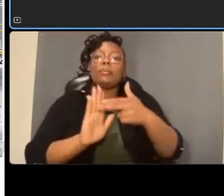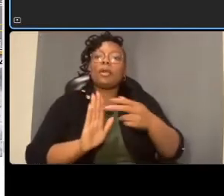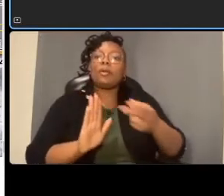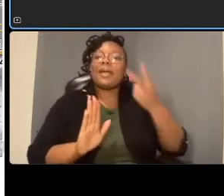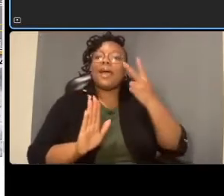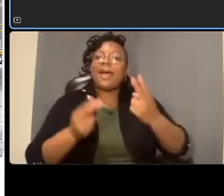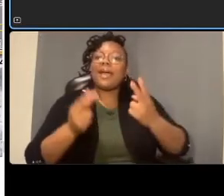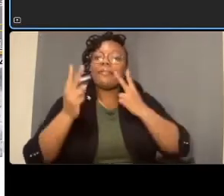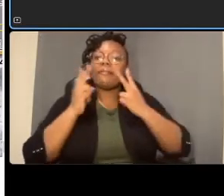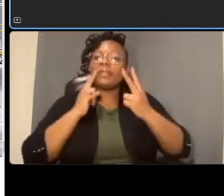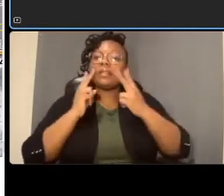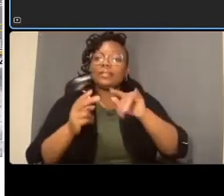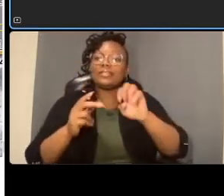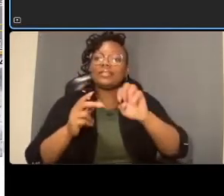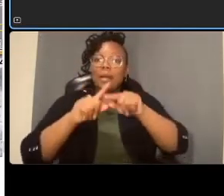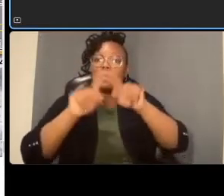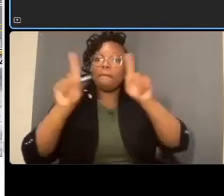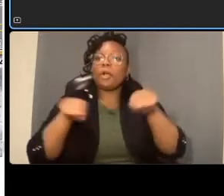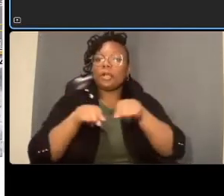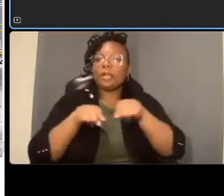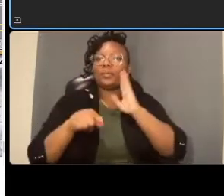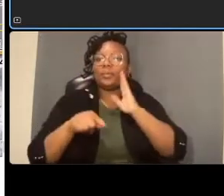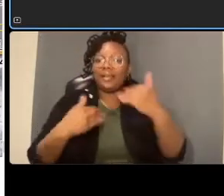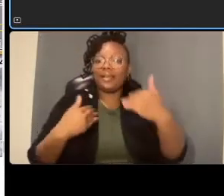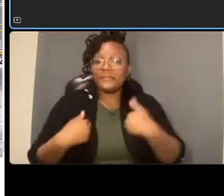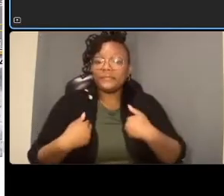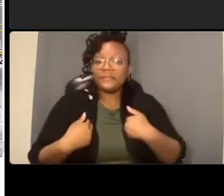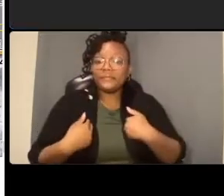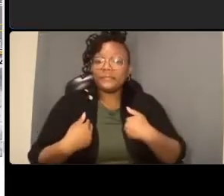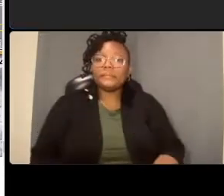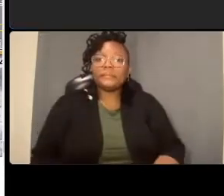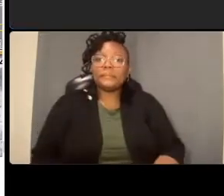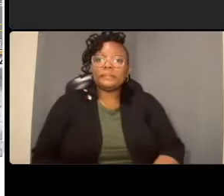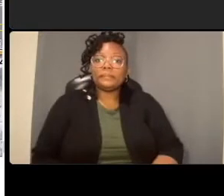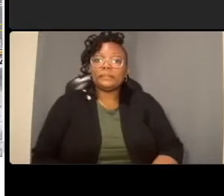so other than a few pickup and drop off and parking spaces there in front of the